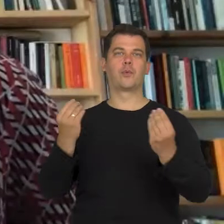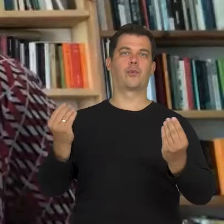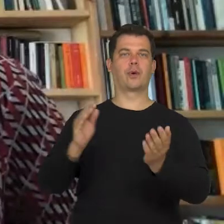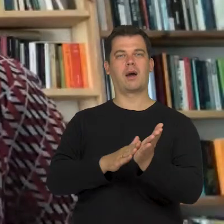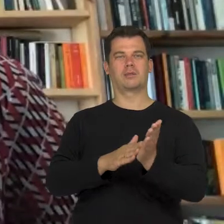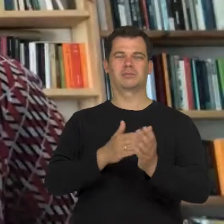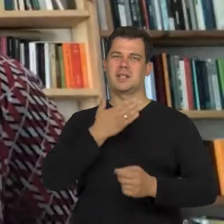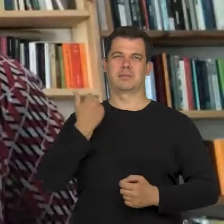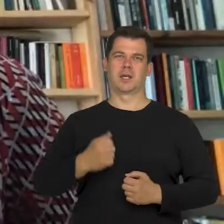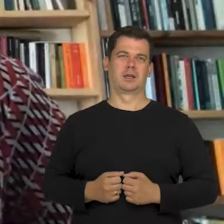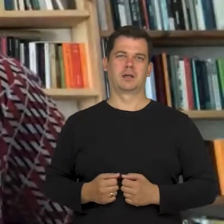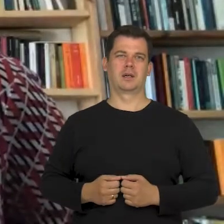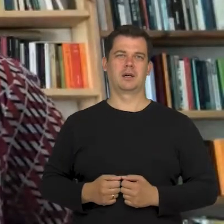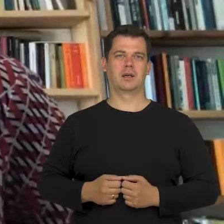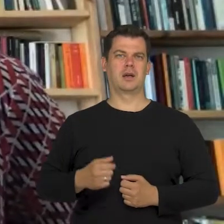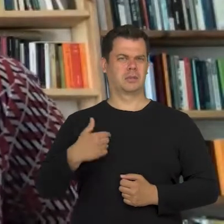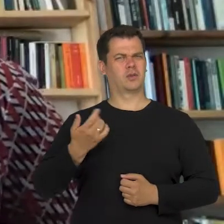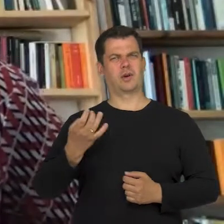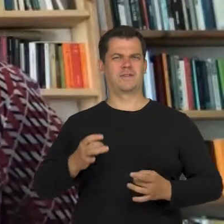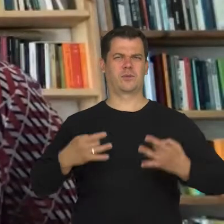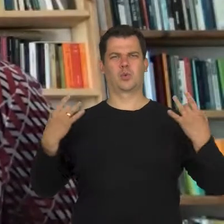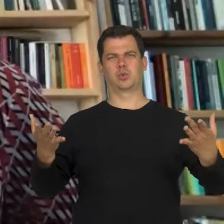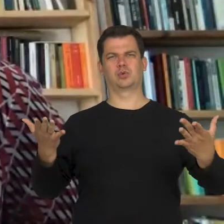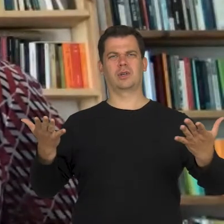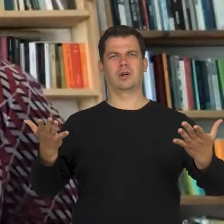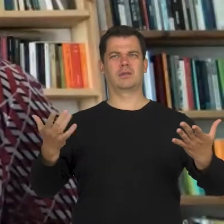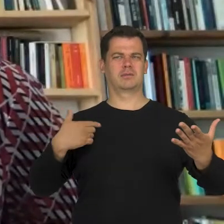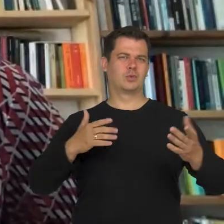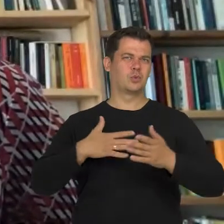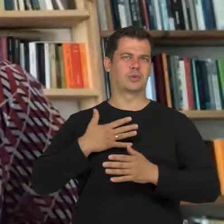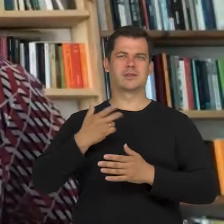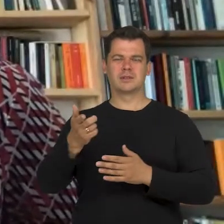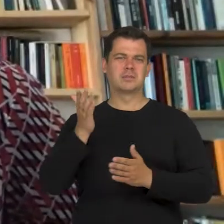and, to be honest, it makes my blood boil when I see it. I just feel it's fake.